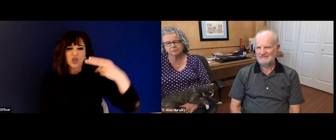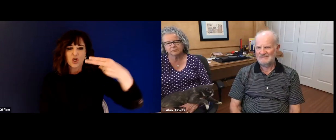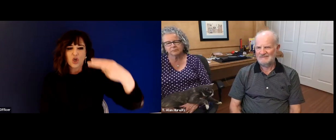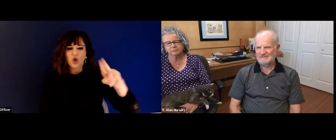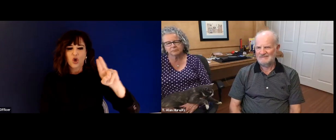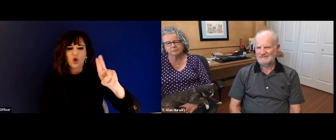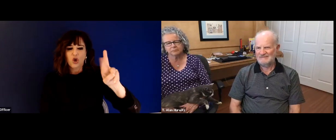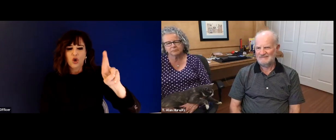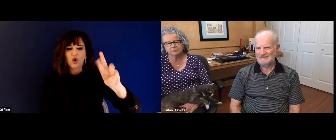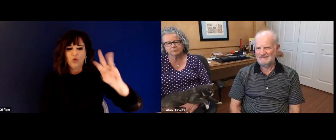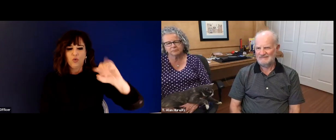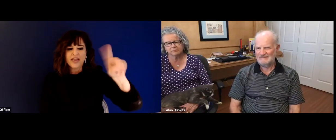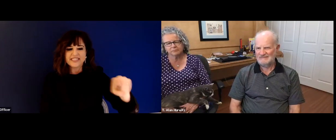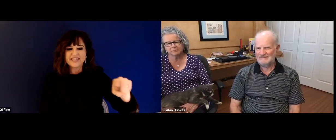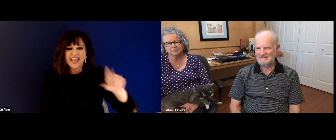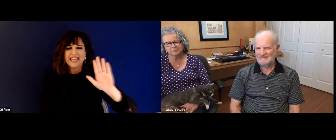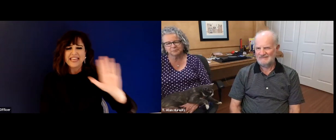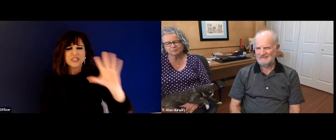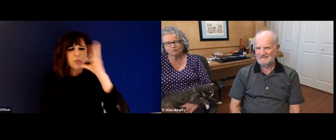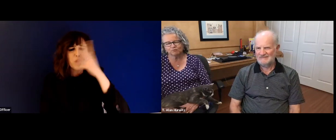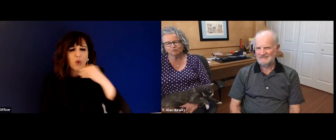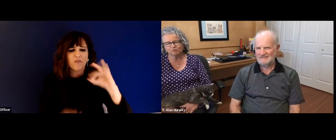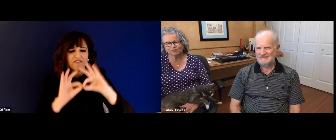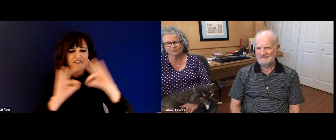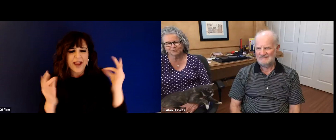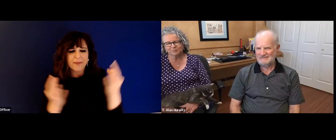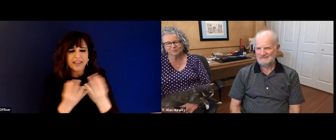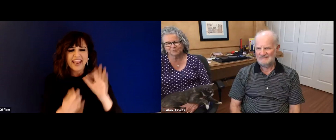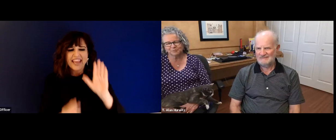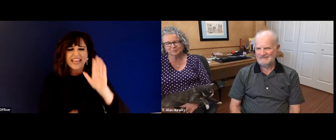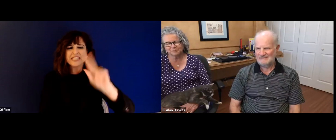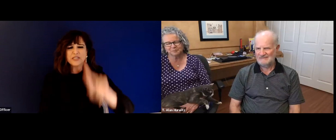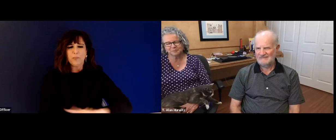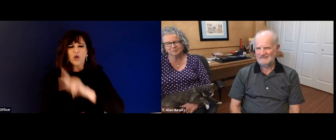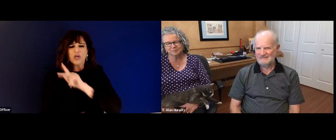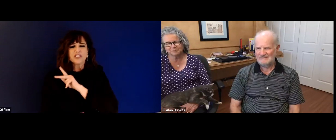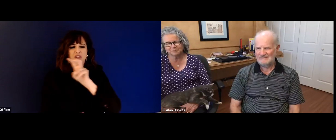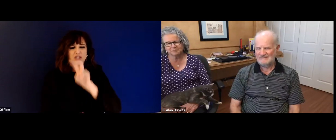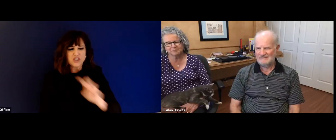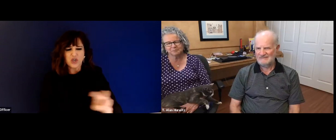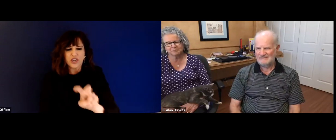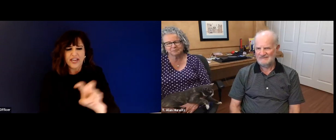presidency. After reading his book, I learned so much about